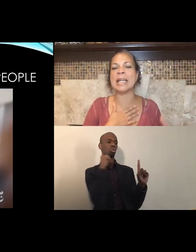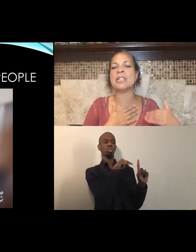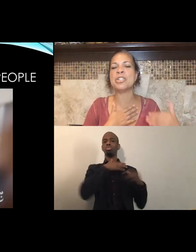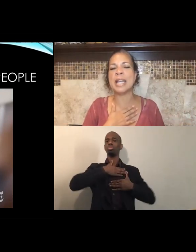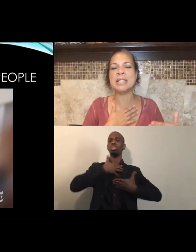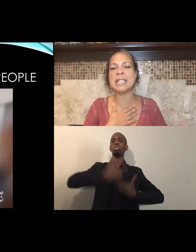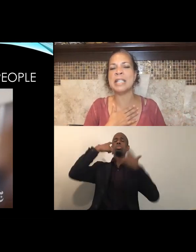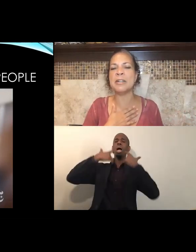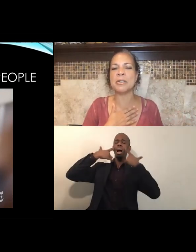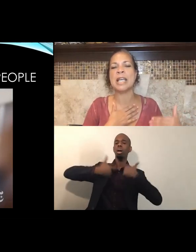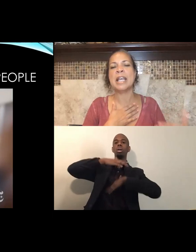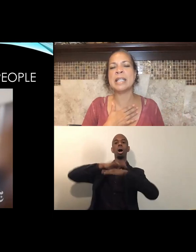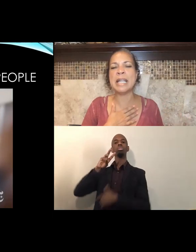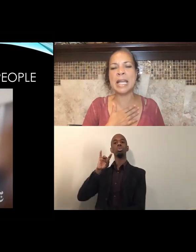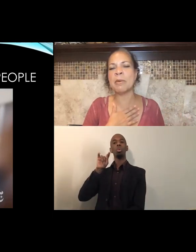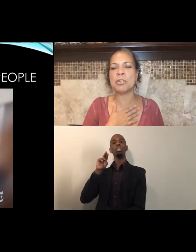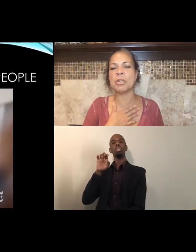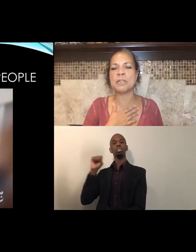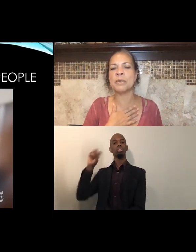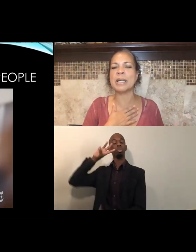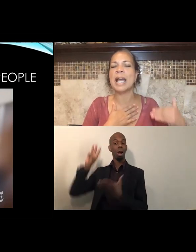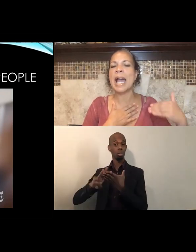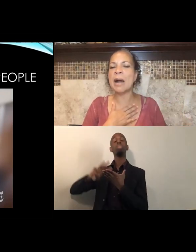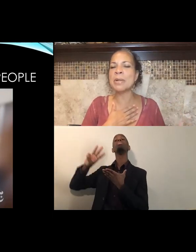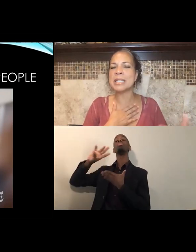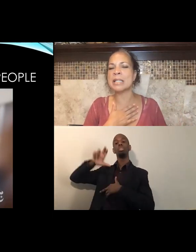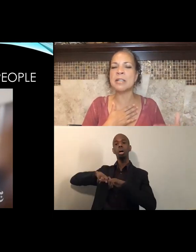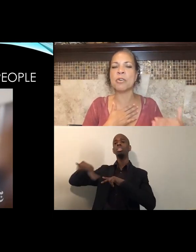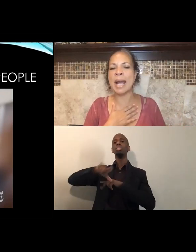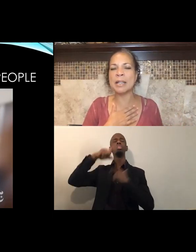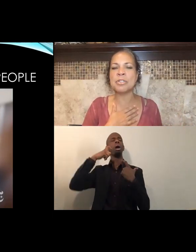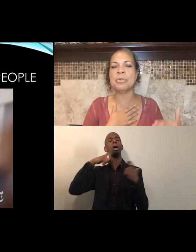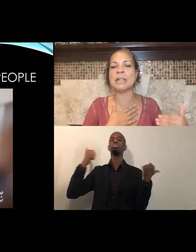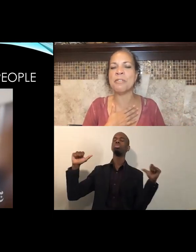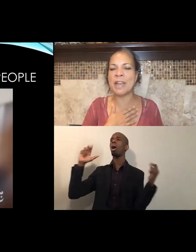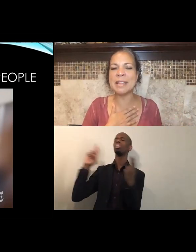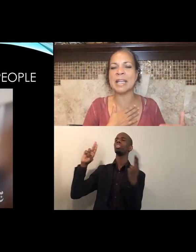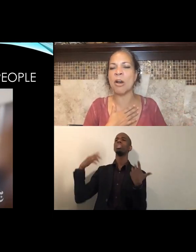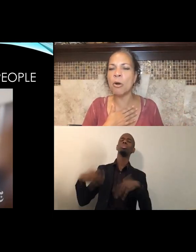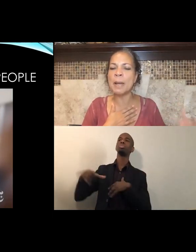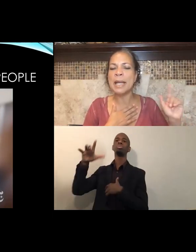and shed tears in the name of George Floyd. Our sense of gratitude and faith and hope,